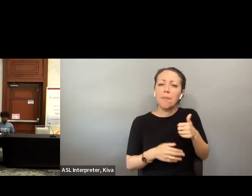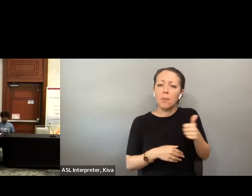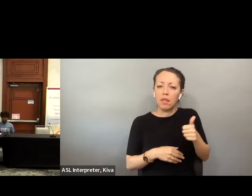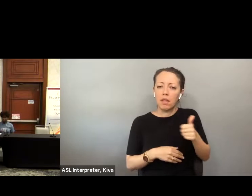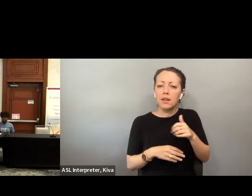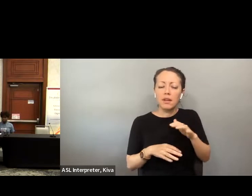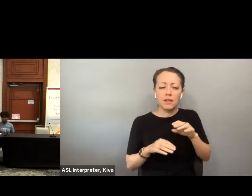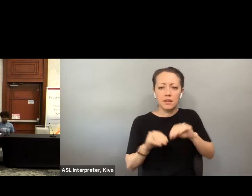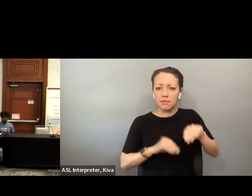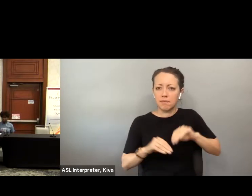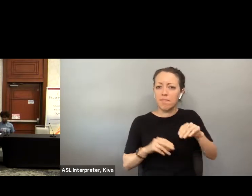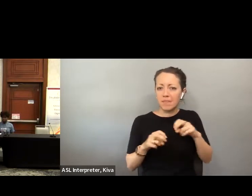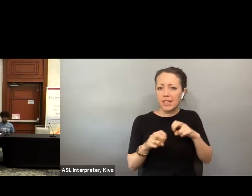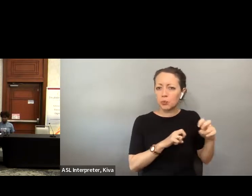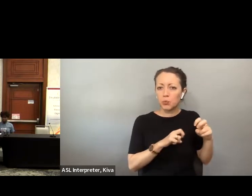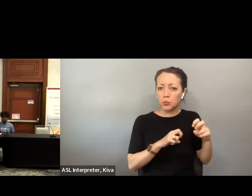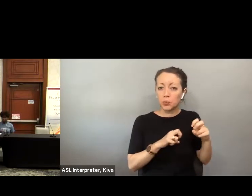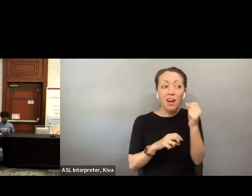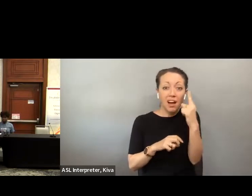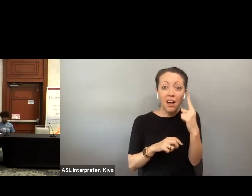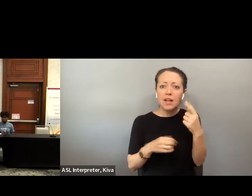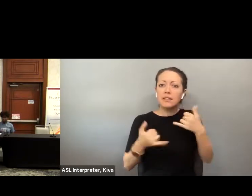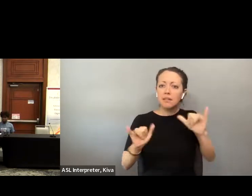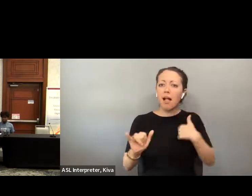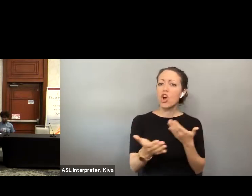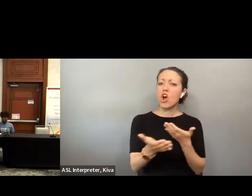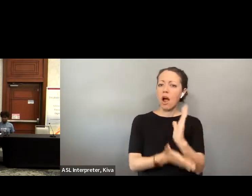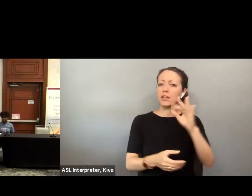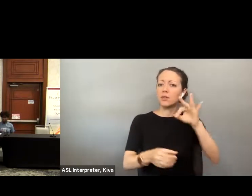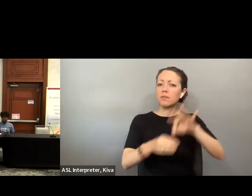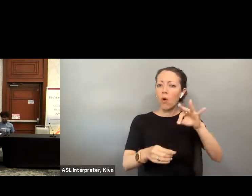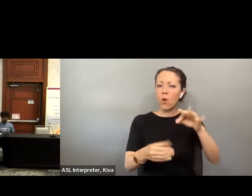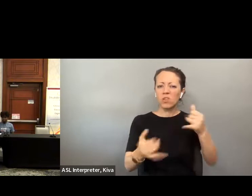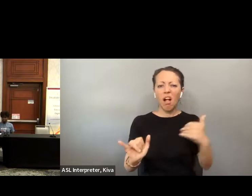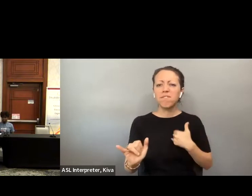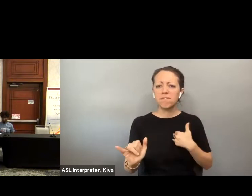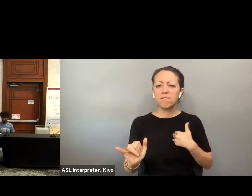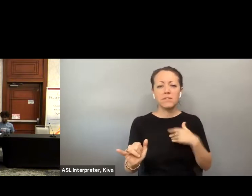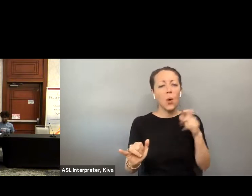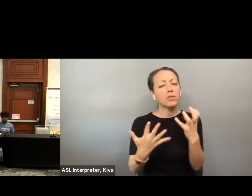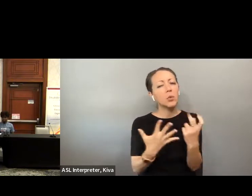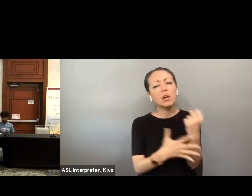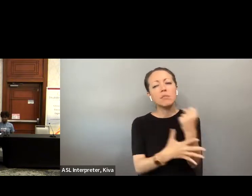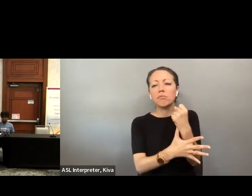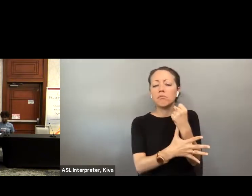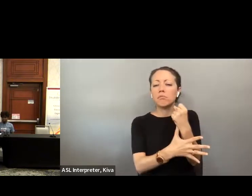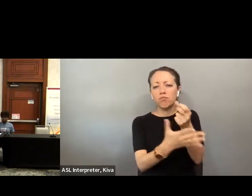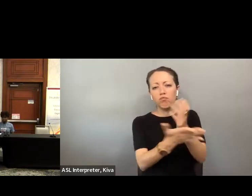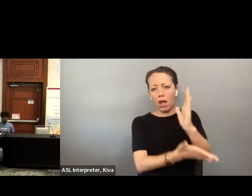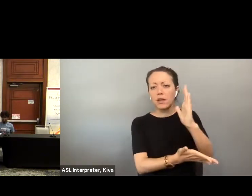I am legally blind with limited vision, and I also sometimes have mobility issues. way. I am legally blind with limited vision and I also sometimes have mobility issues .